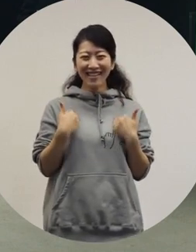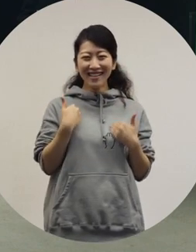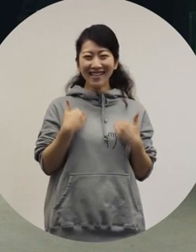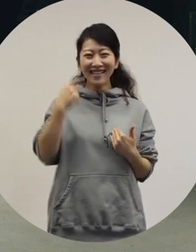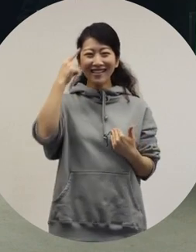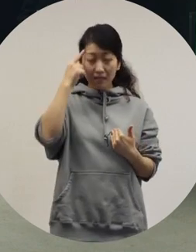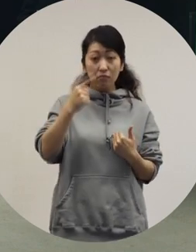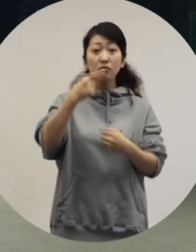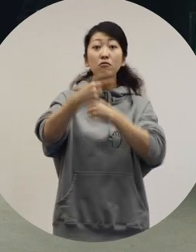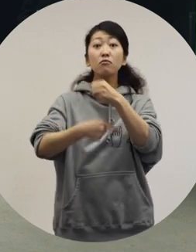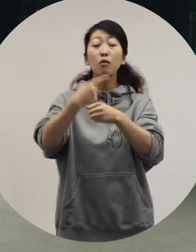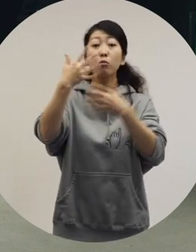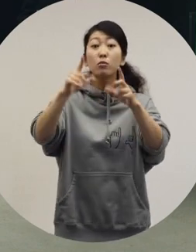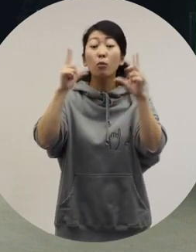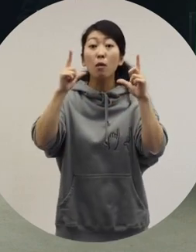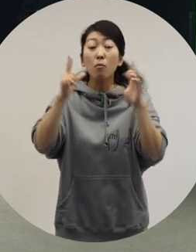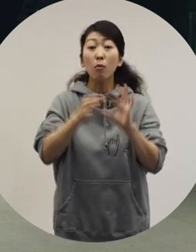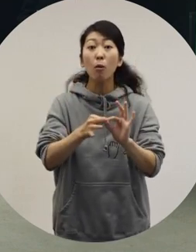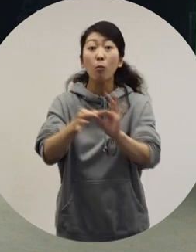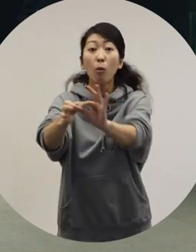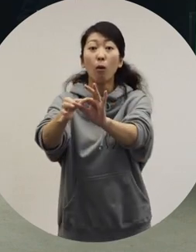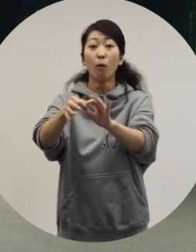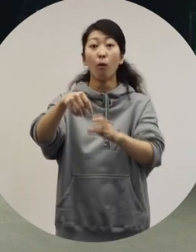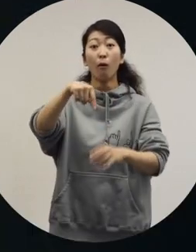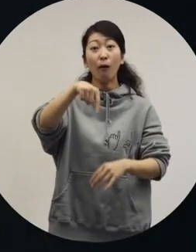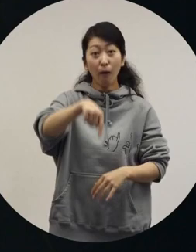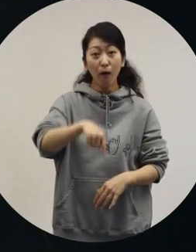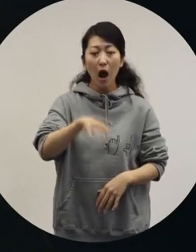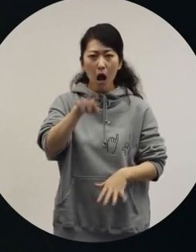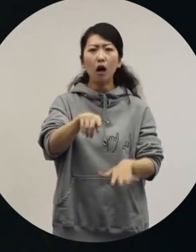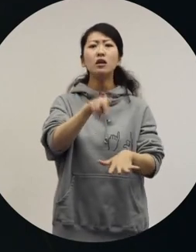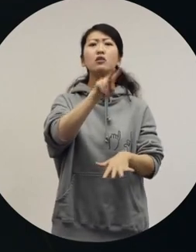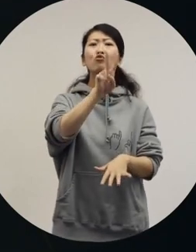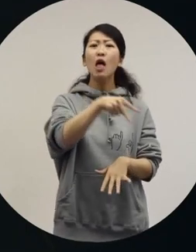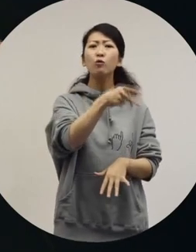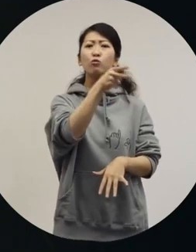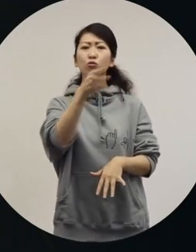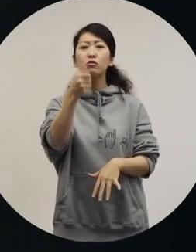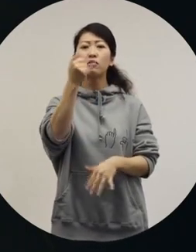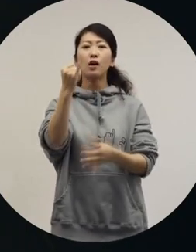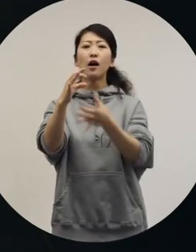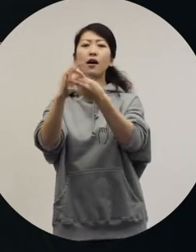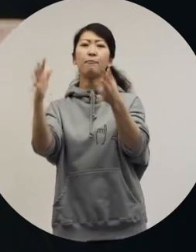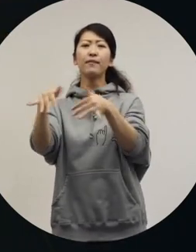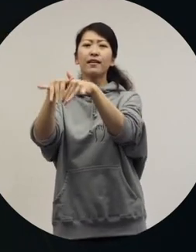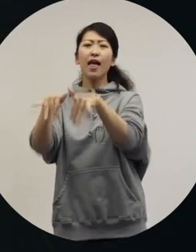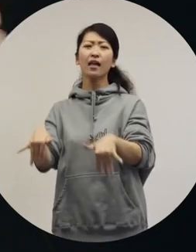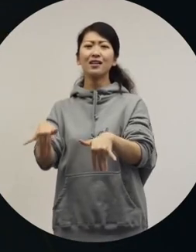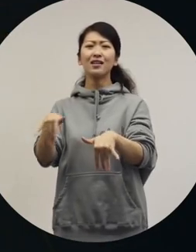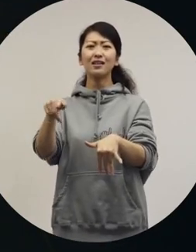After that, I was on TV in that style for a year. That's Ryuchell. Ryuchell is associated with genderless style.